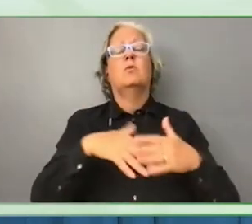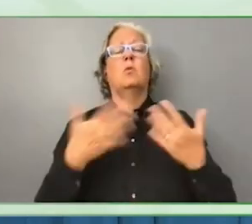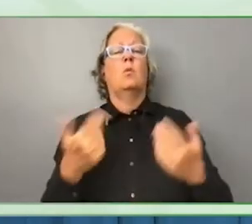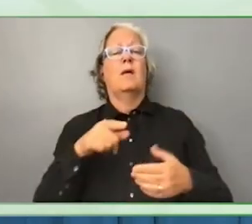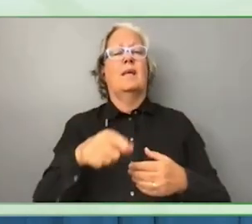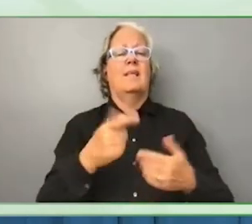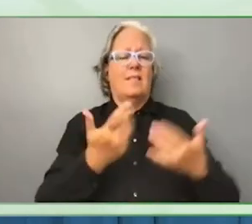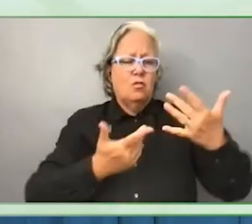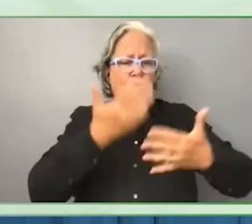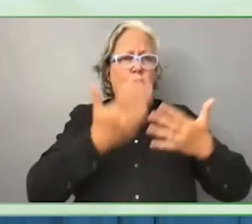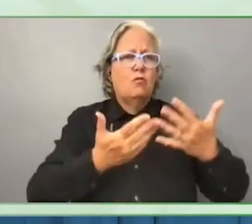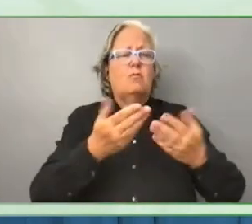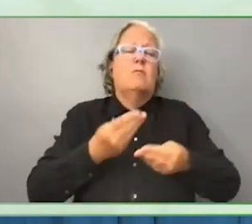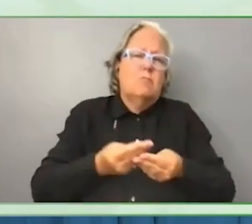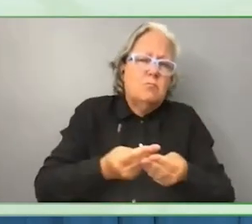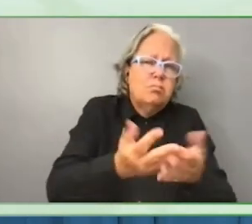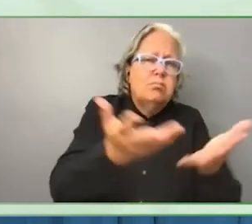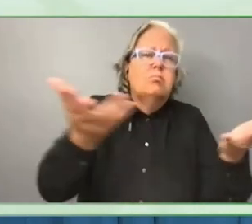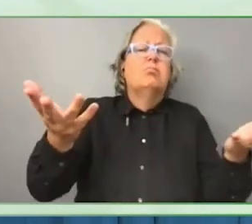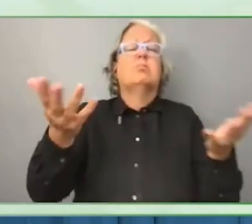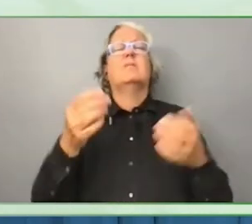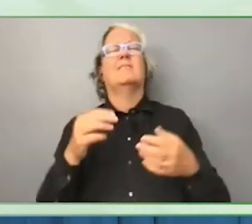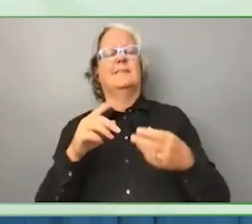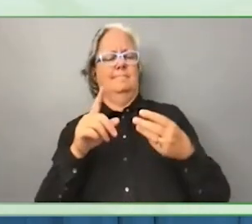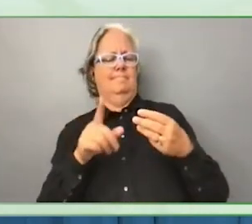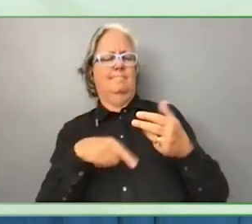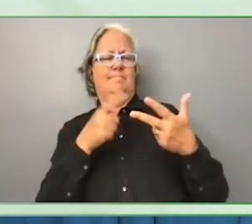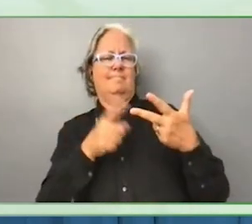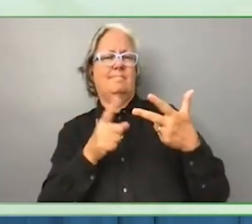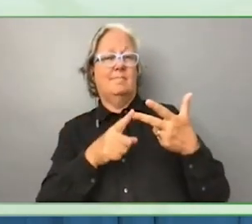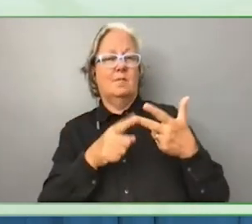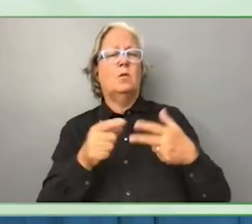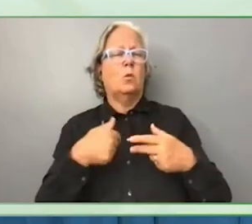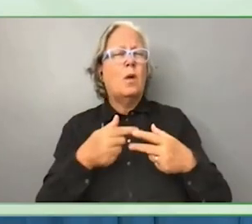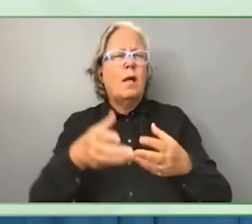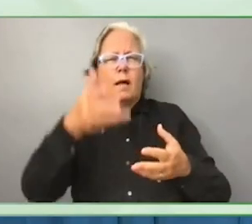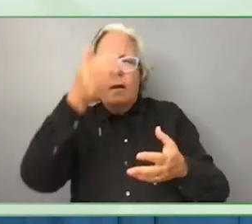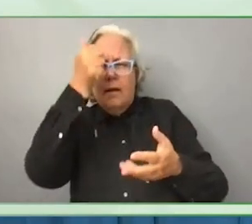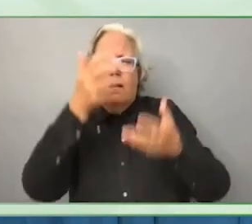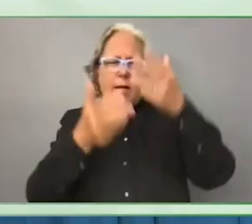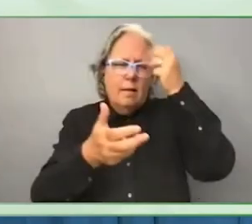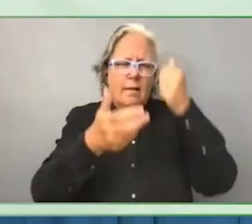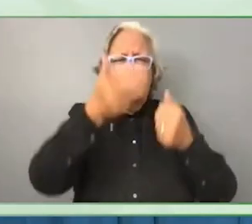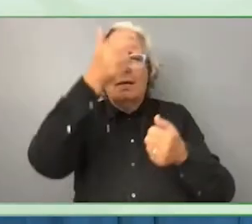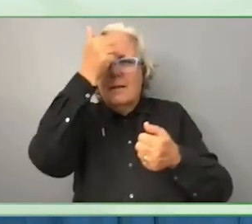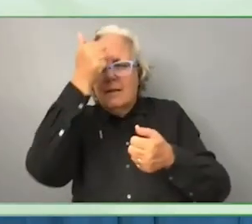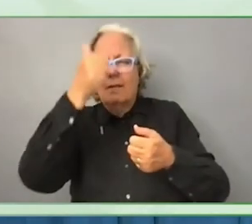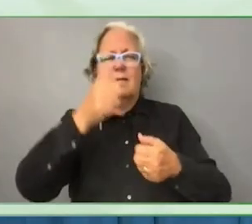We also learn and foster mutual learning practices that are effective.